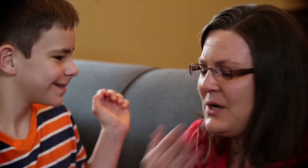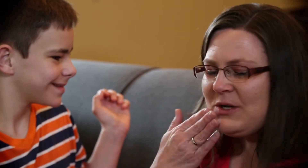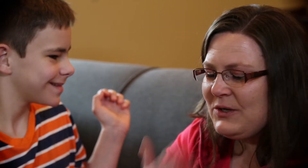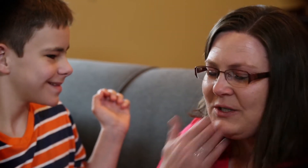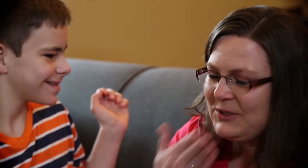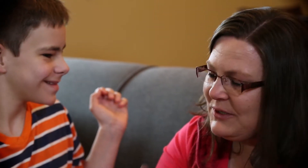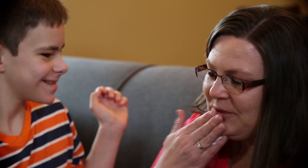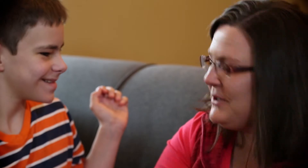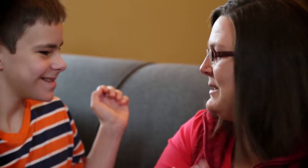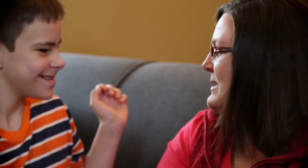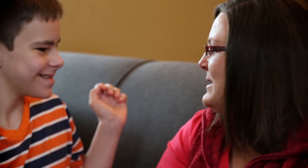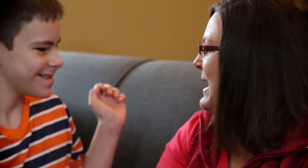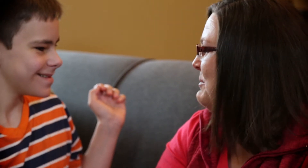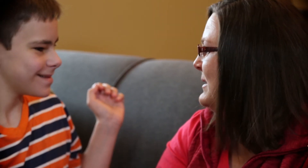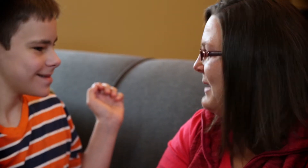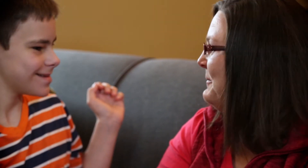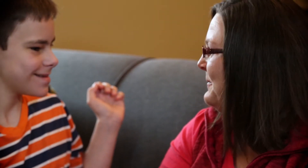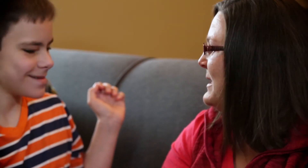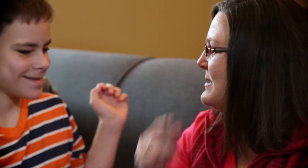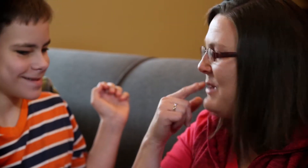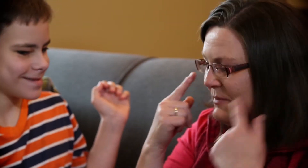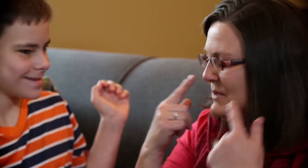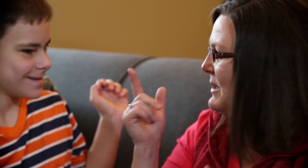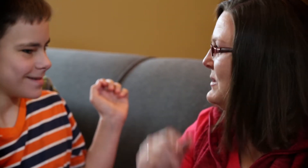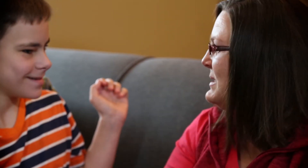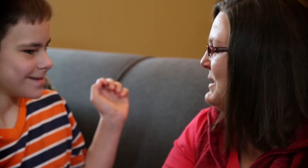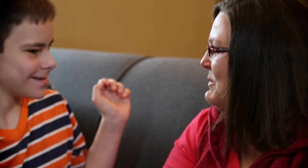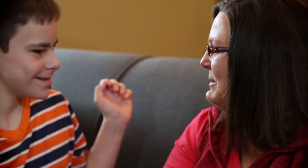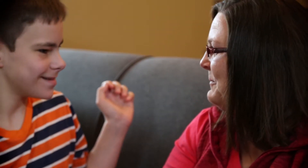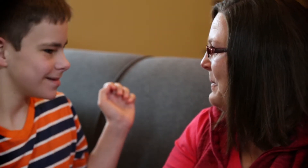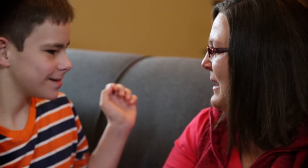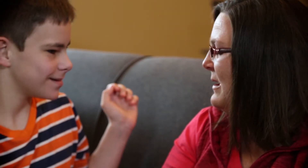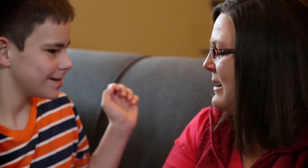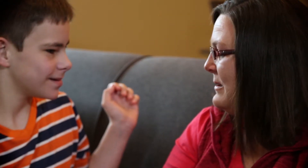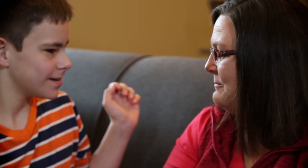things that happen. Things that make me smile just like you are.